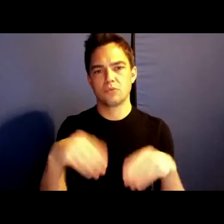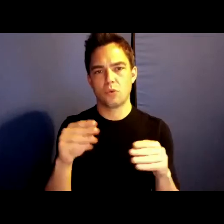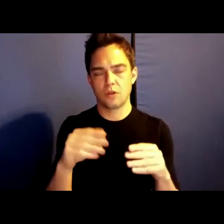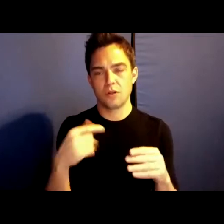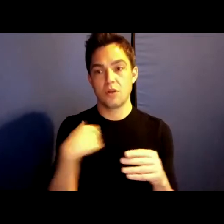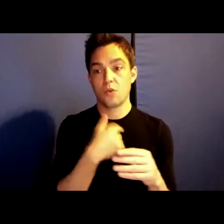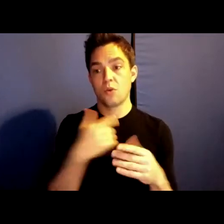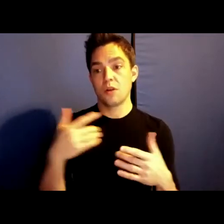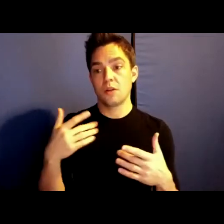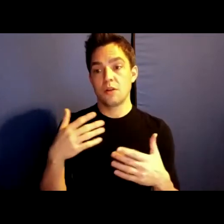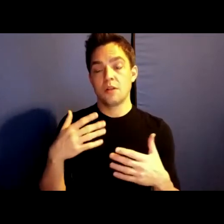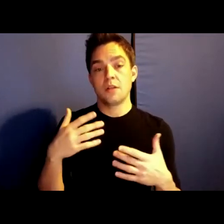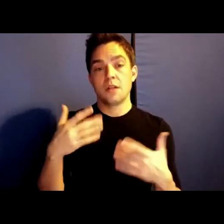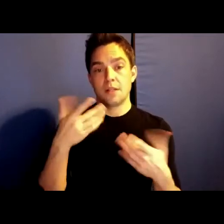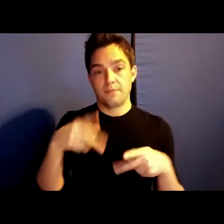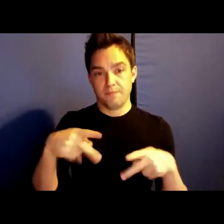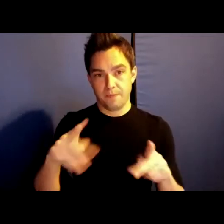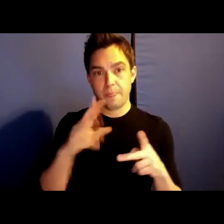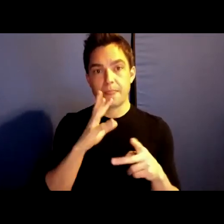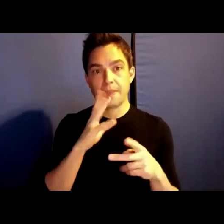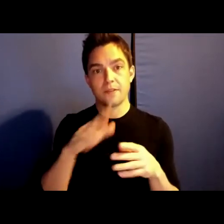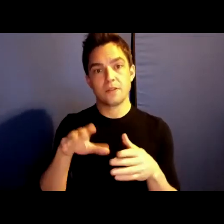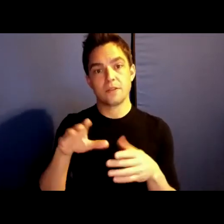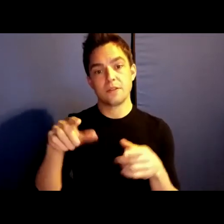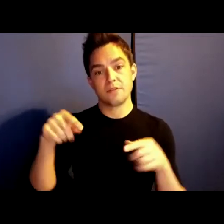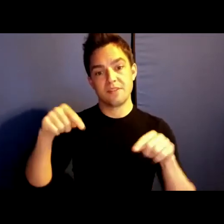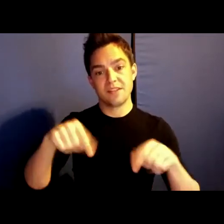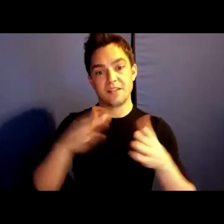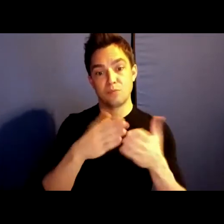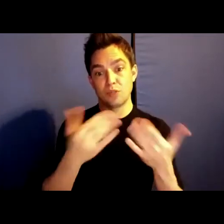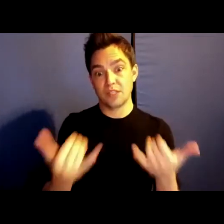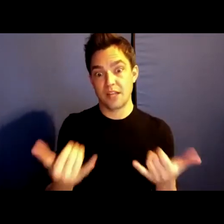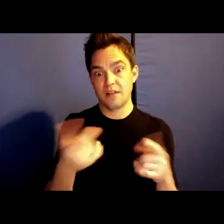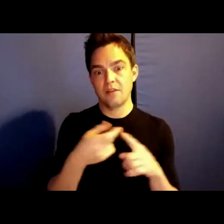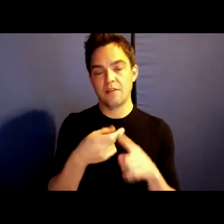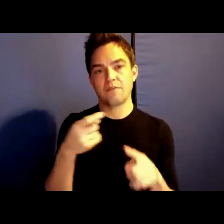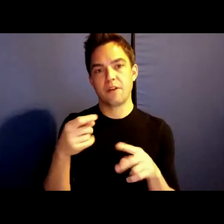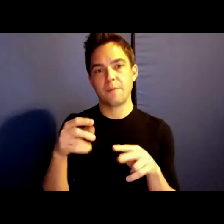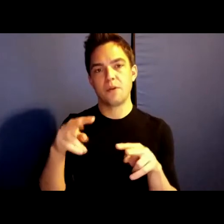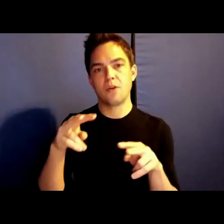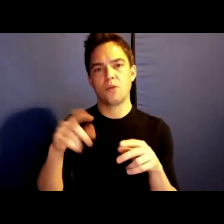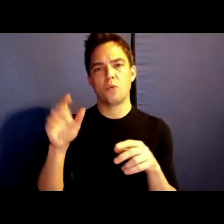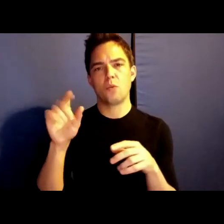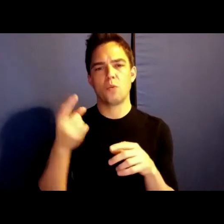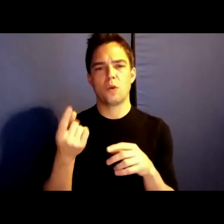today through the eyes and interlocution of one of the great poets of our time, Natalie